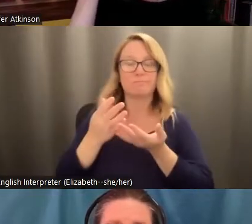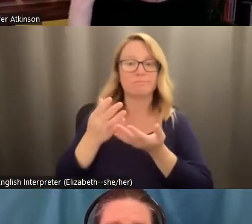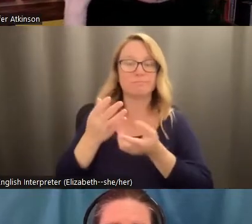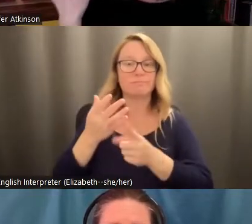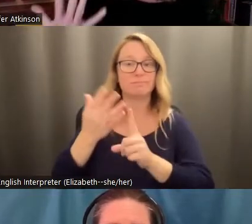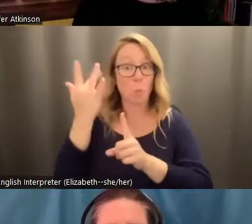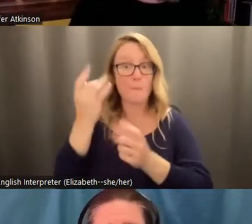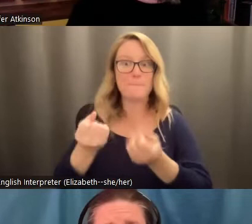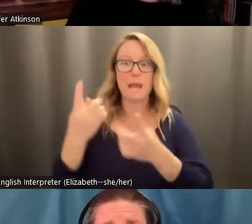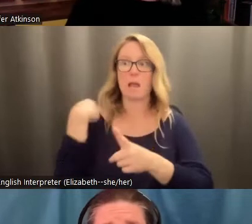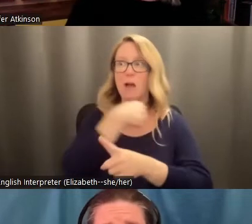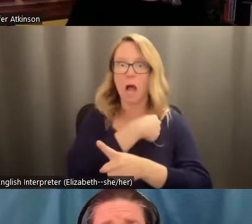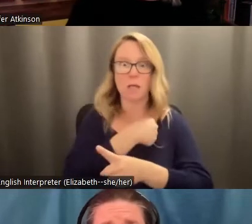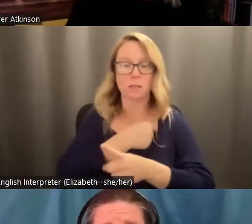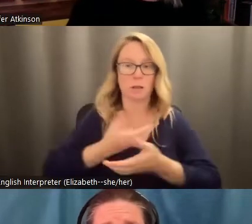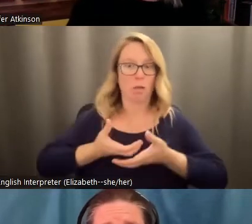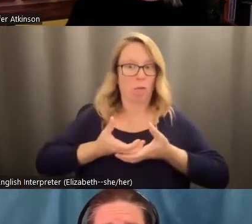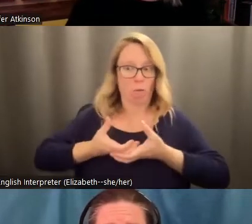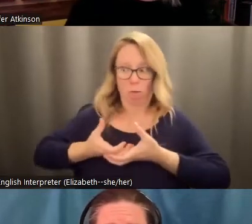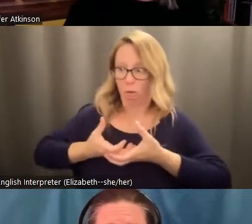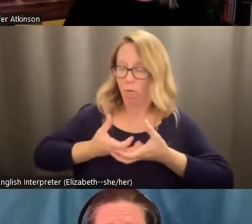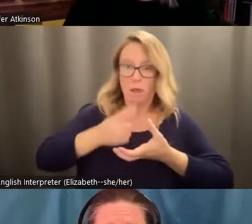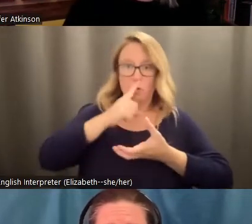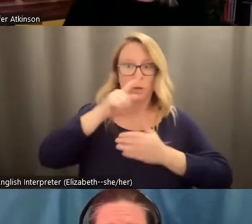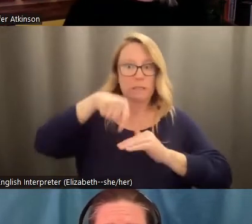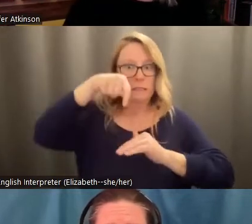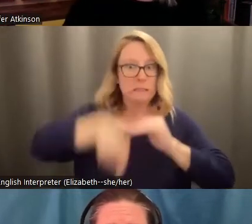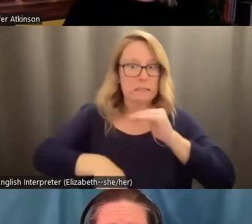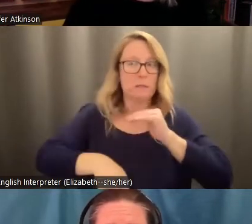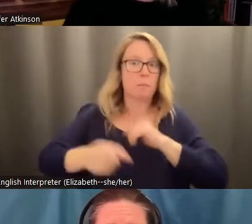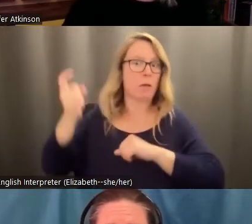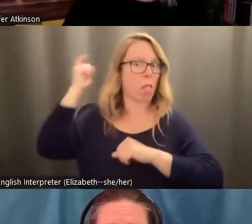of us are carrying a deep, often unconscious grief that comes